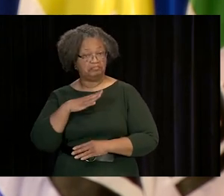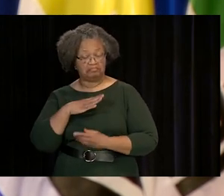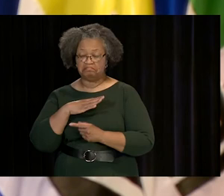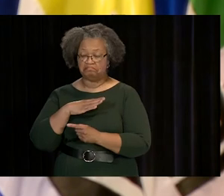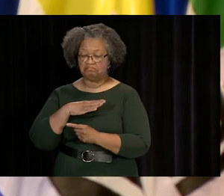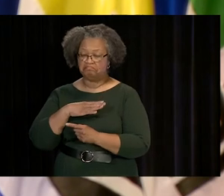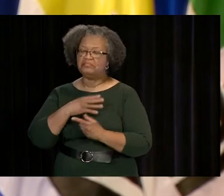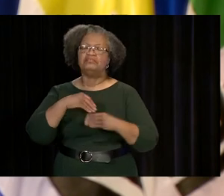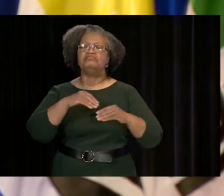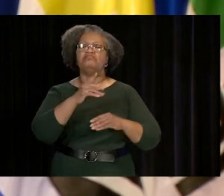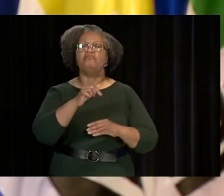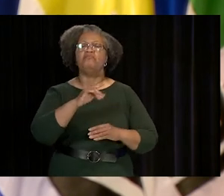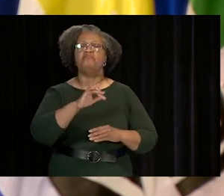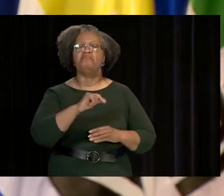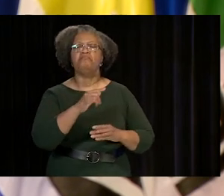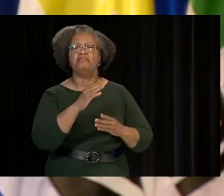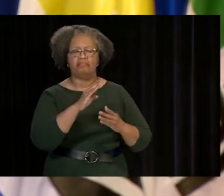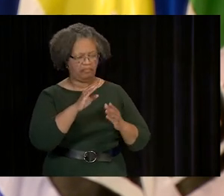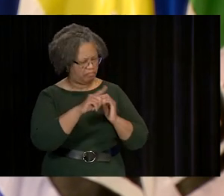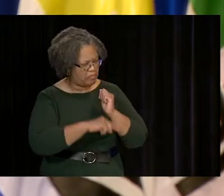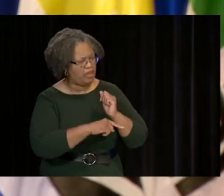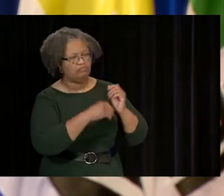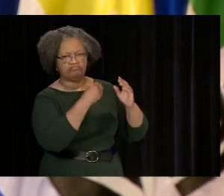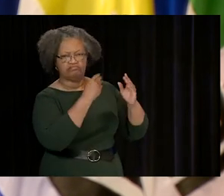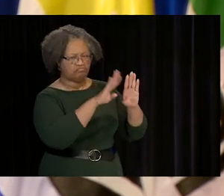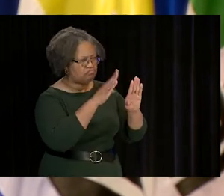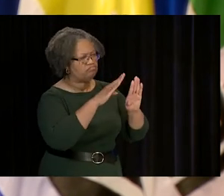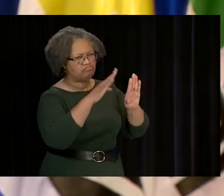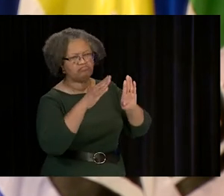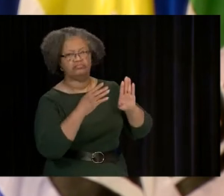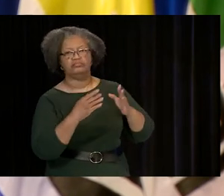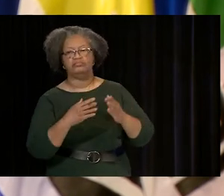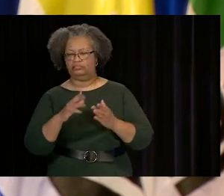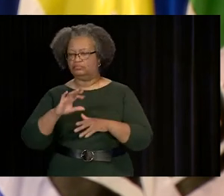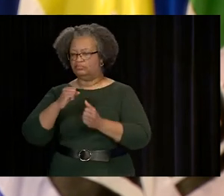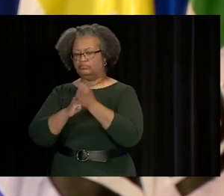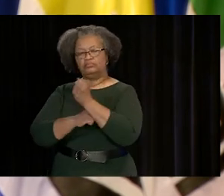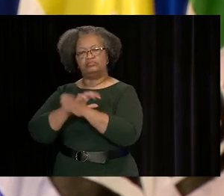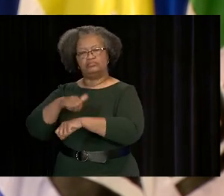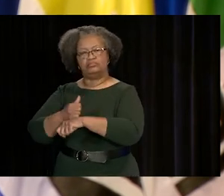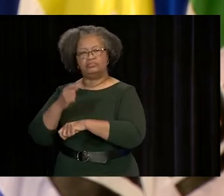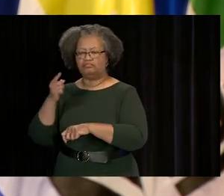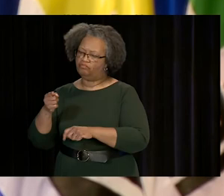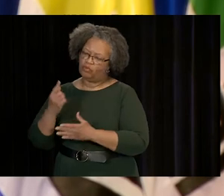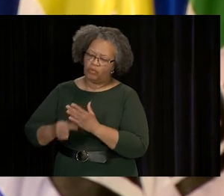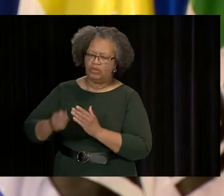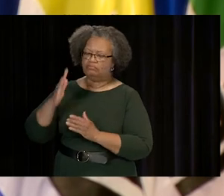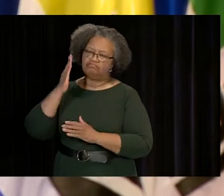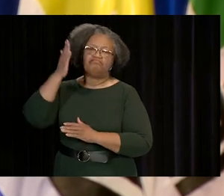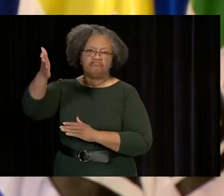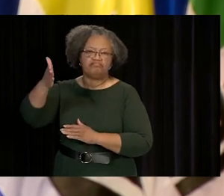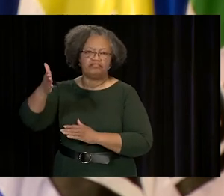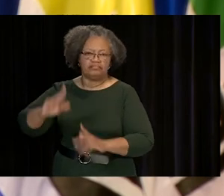SINCE THE AGE OF 12, HE HAS BEEN A NATURAL BUSINESSMAN. SELLING GARBAGE BAGS DOOR TO DOOR, THE SEED WAS PLANTED EARLY